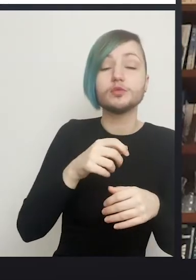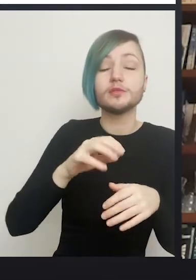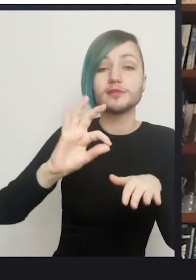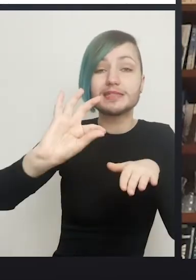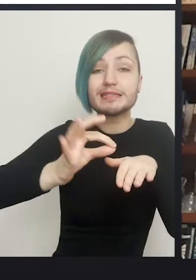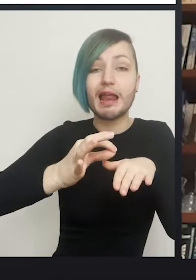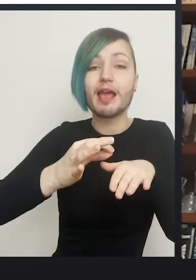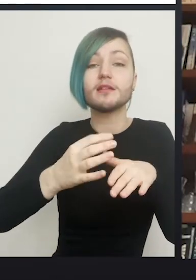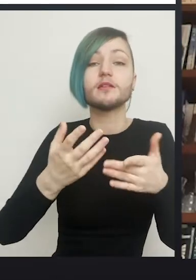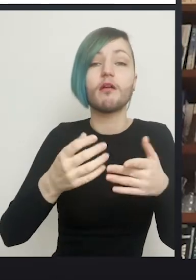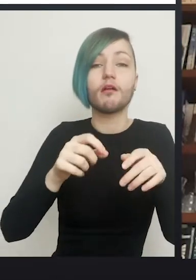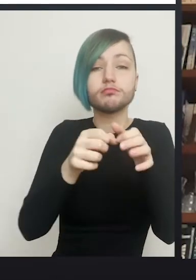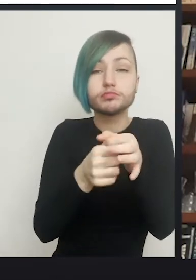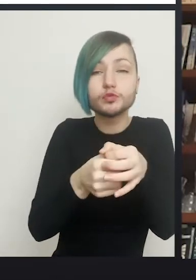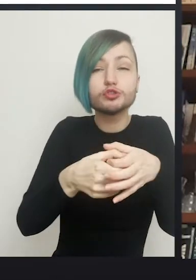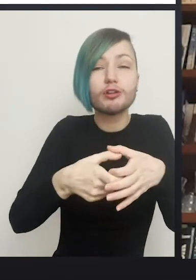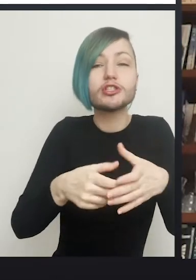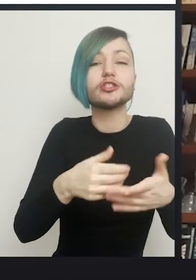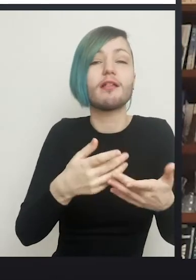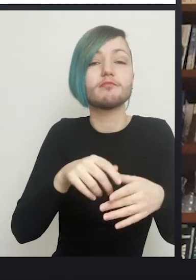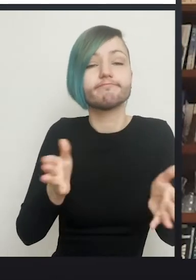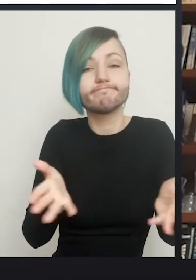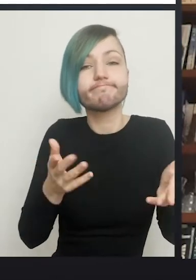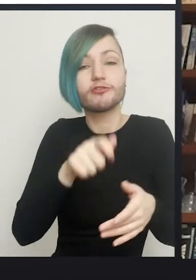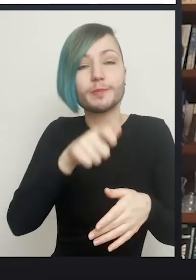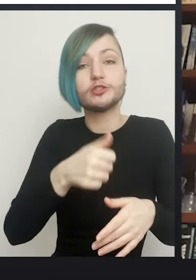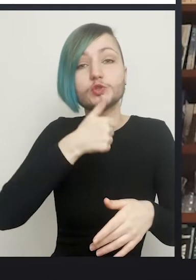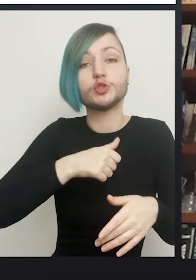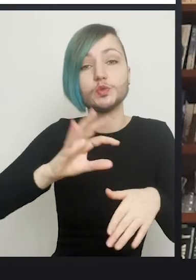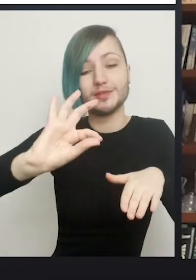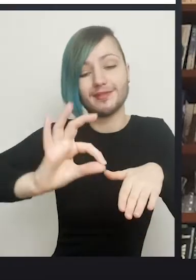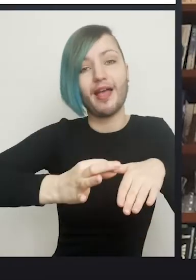themselves, so in addition to doing the dilation they have to put a catheter into the bladder.